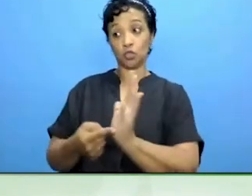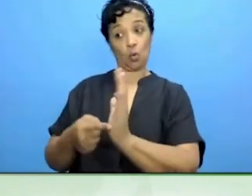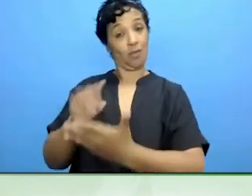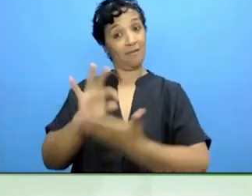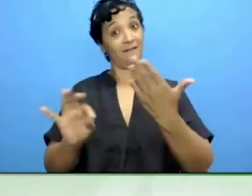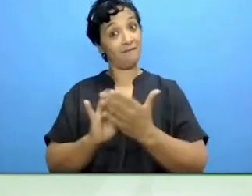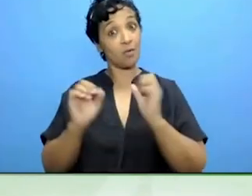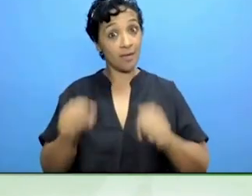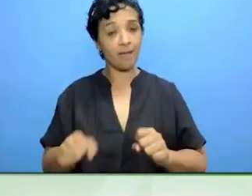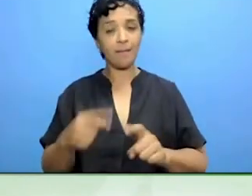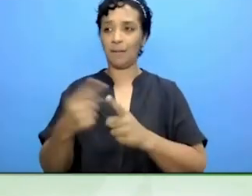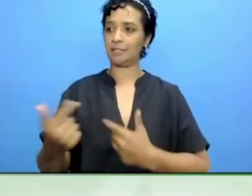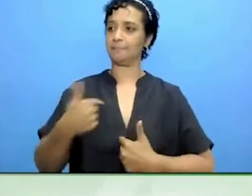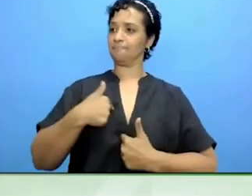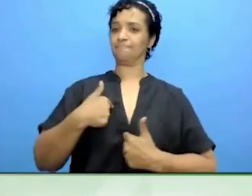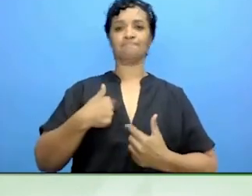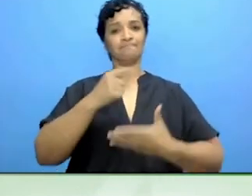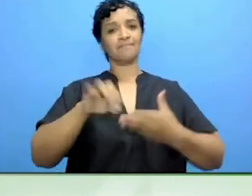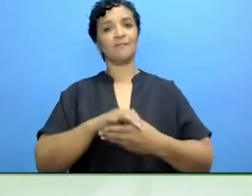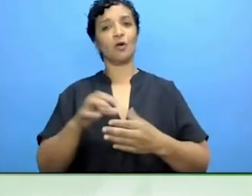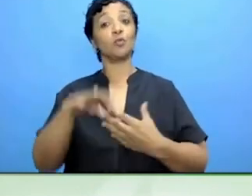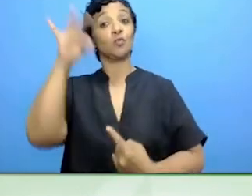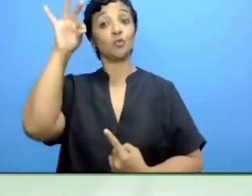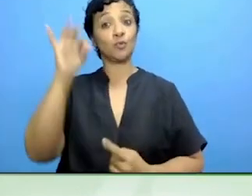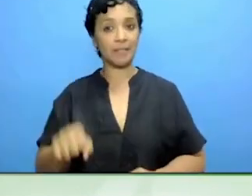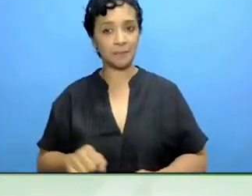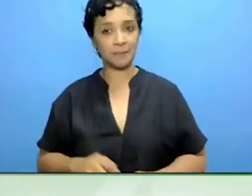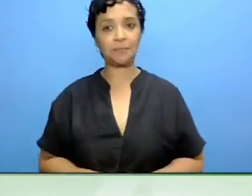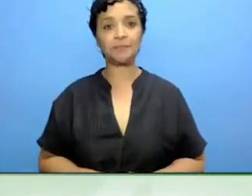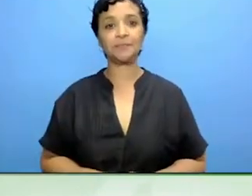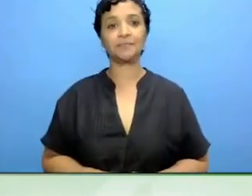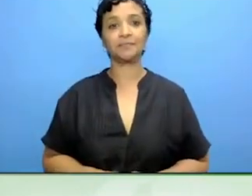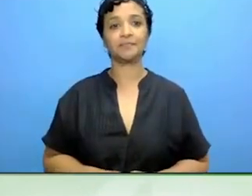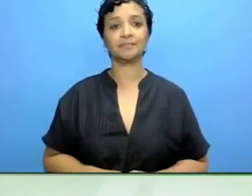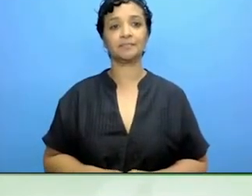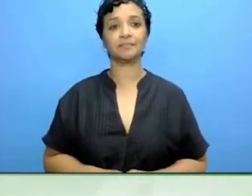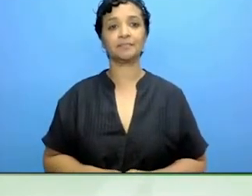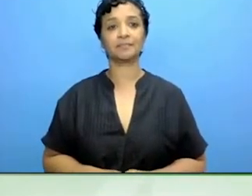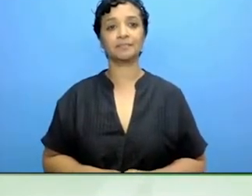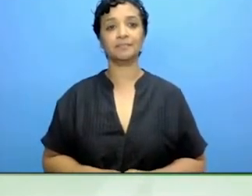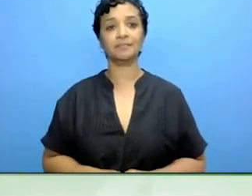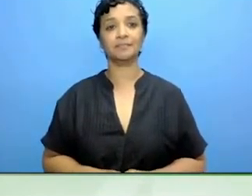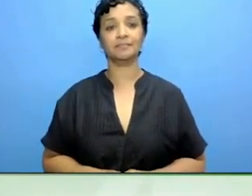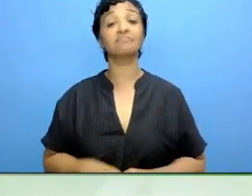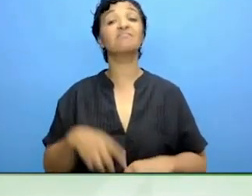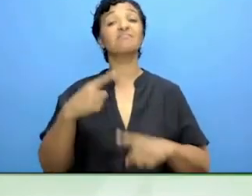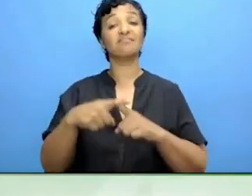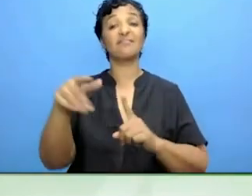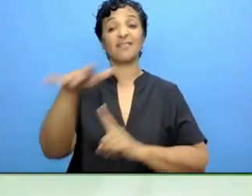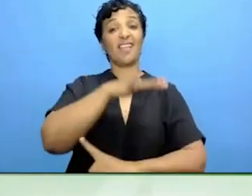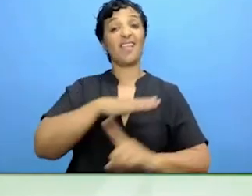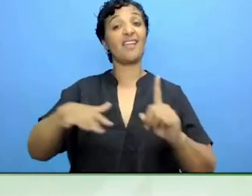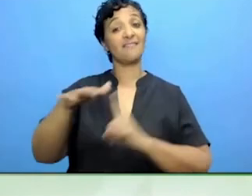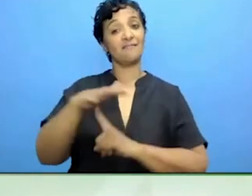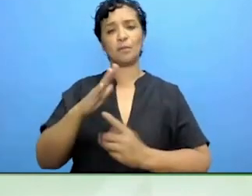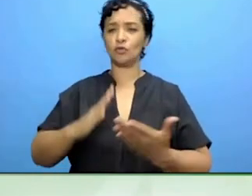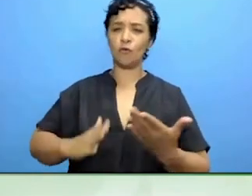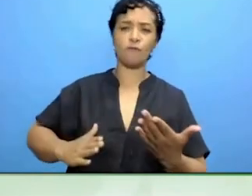And to make sure we have a fully accessible environment for voting.